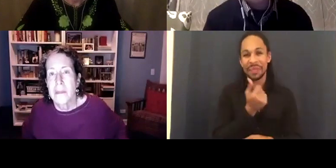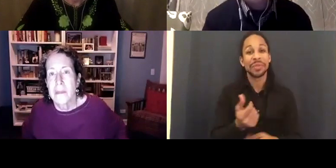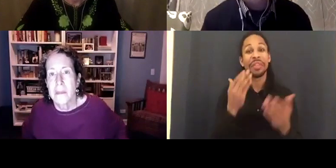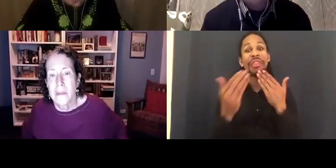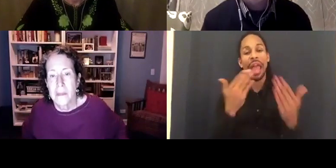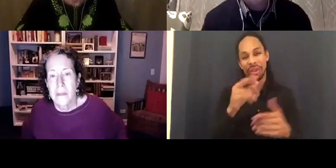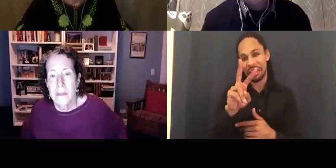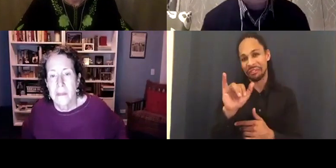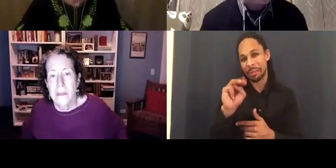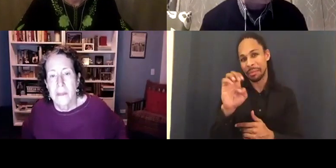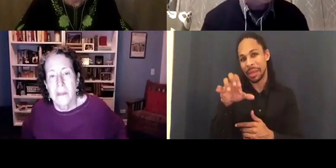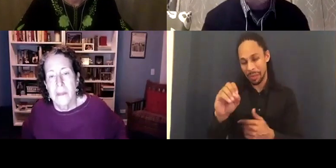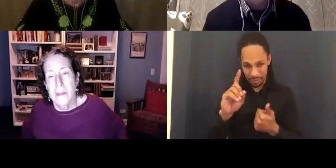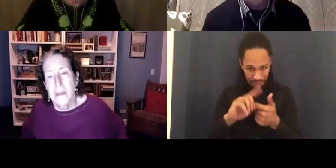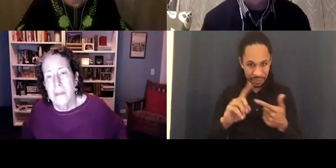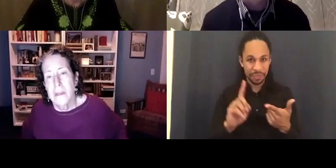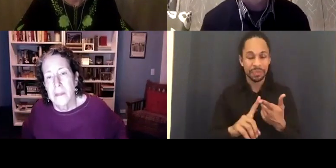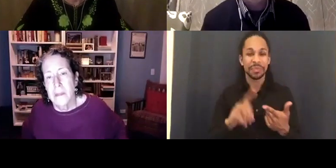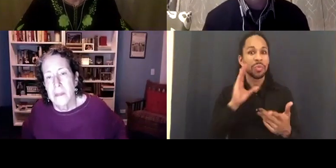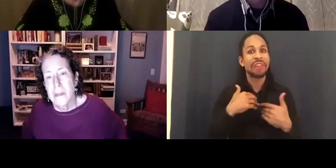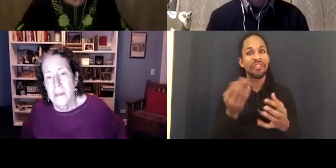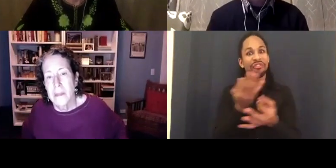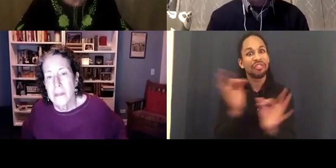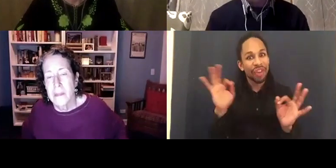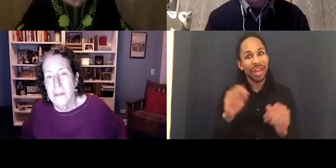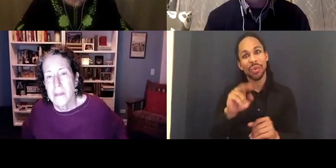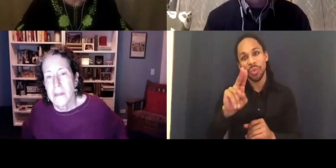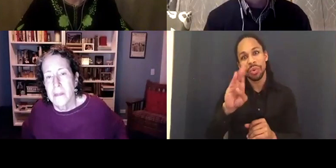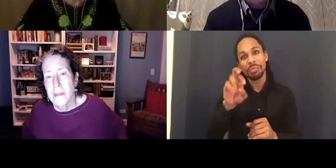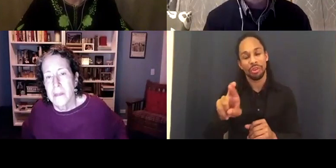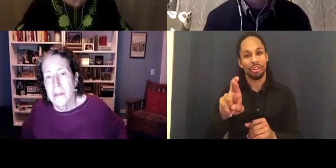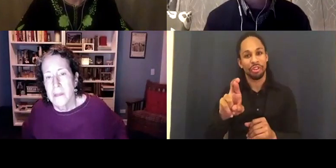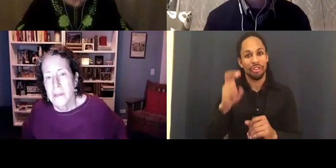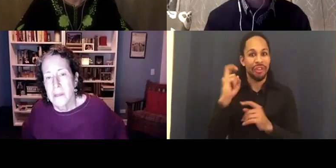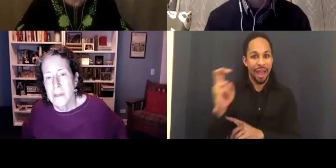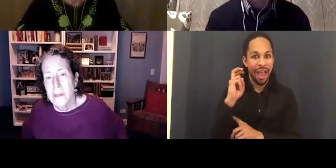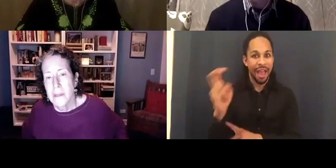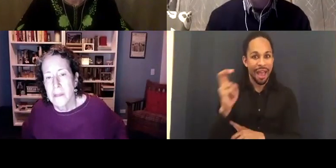are going to have free rides there from Uber. UberWAV is trying to really help